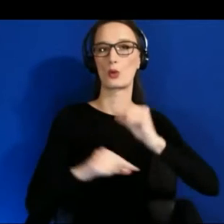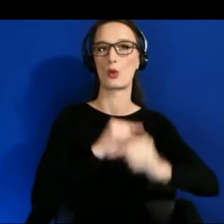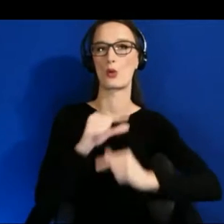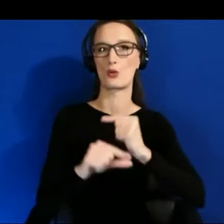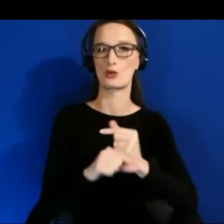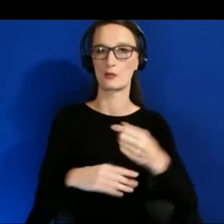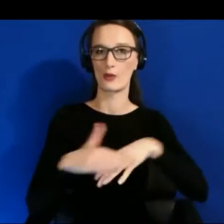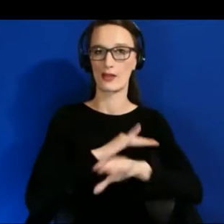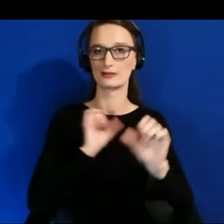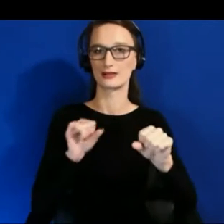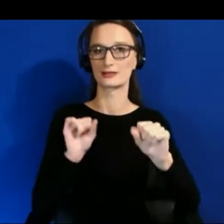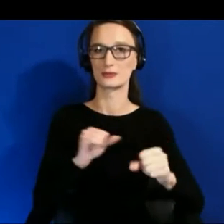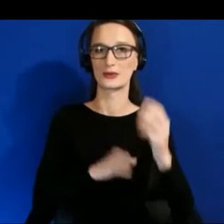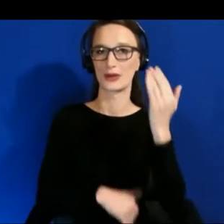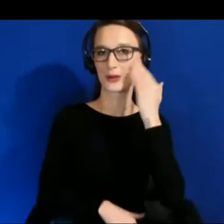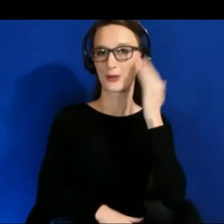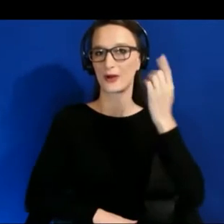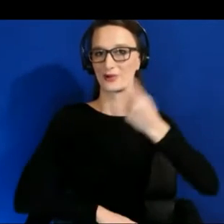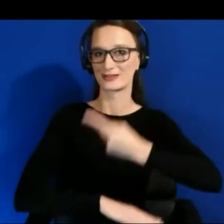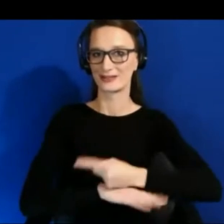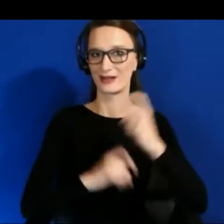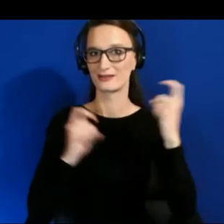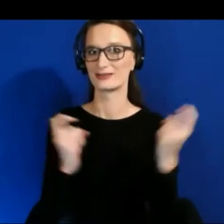Welcome to the XR symposium, Joe.